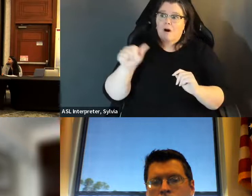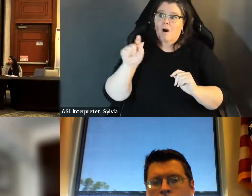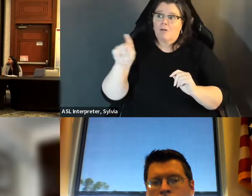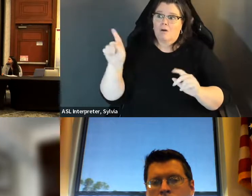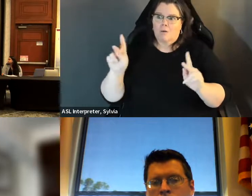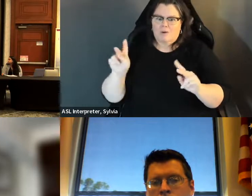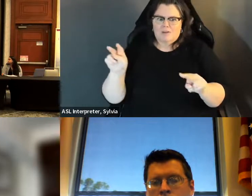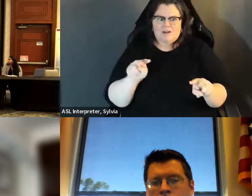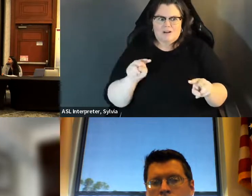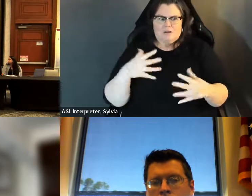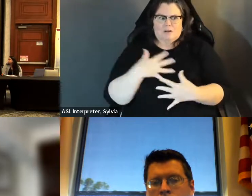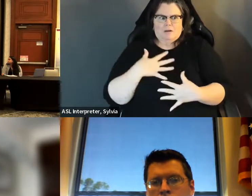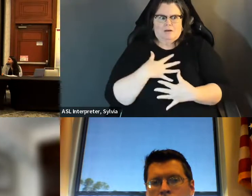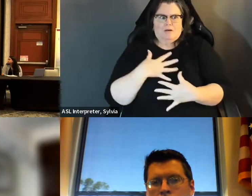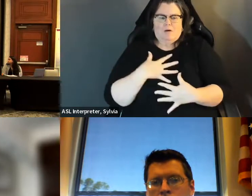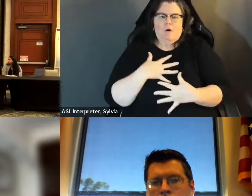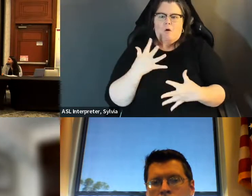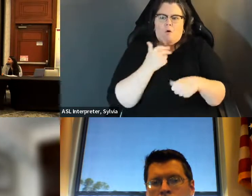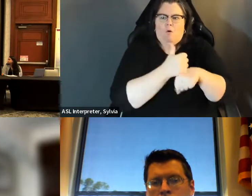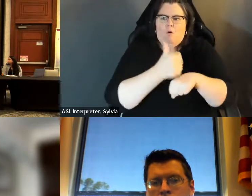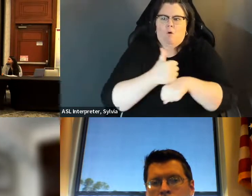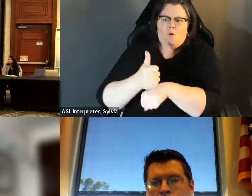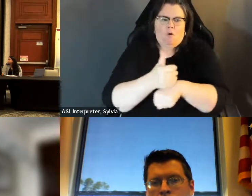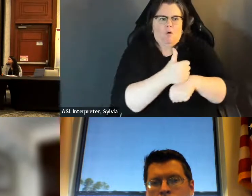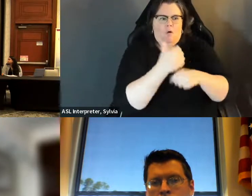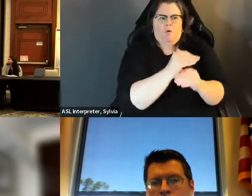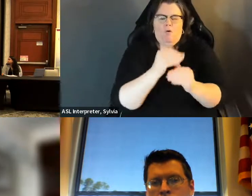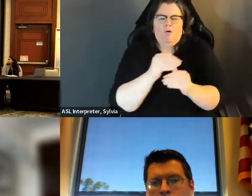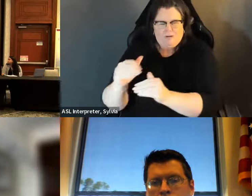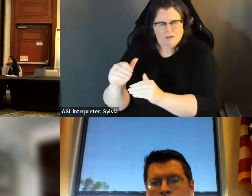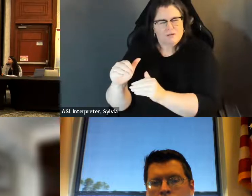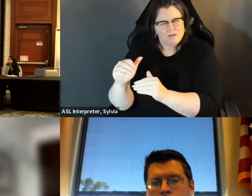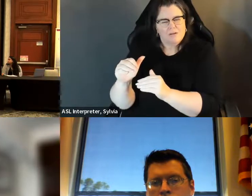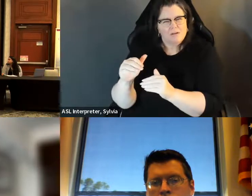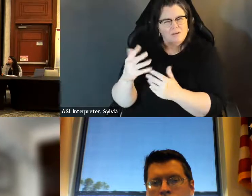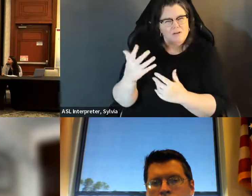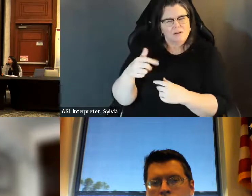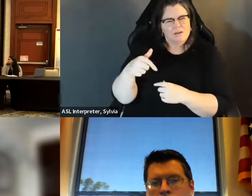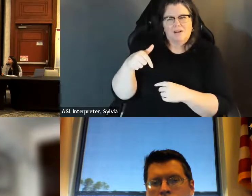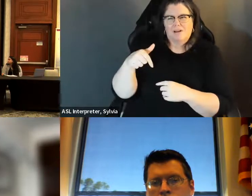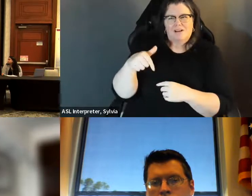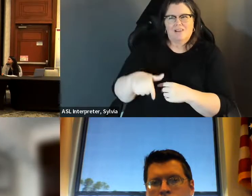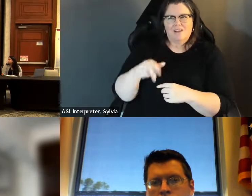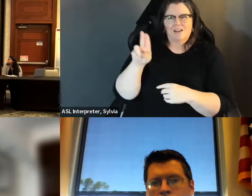fear of losing power by a as a demographer. demographer, Jeffrey Johnson said, we are in a demographic